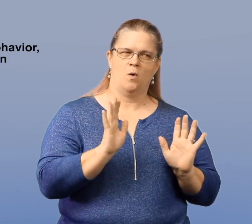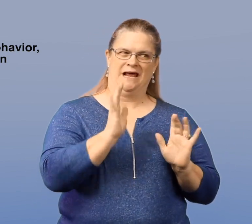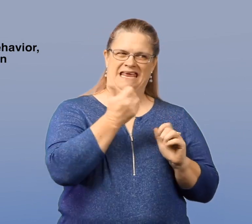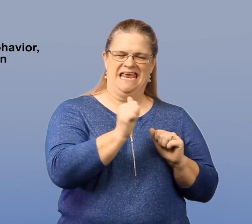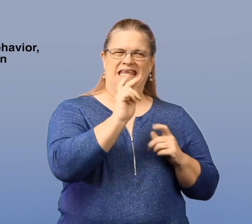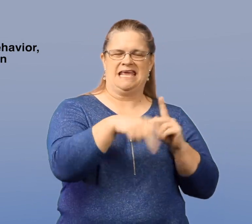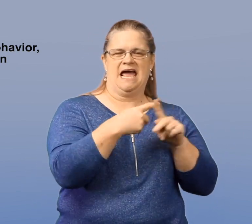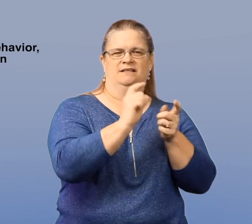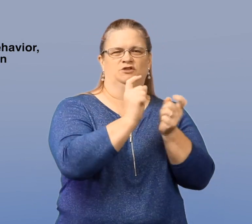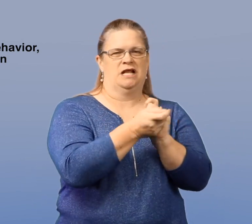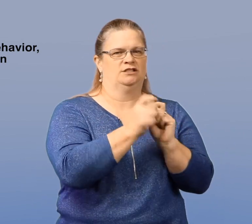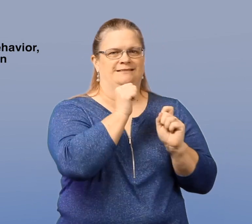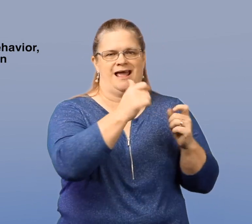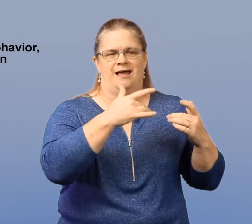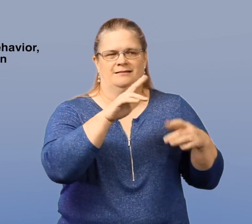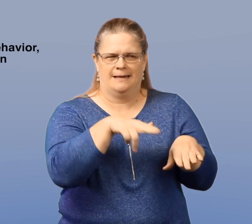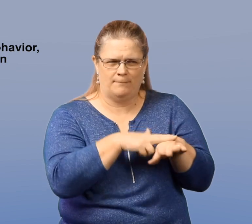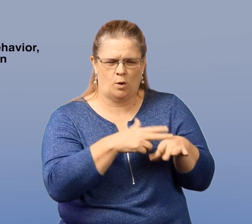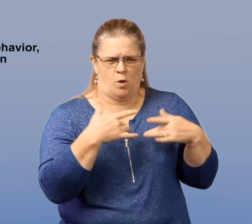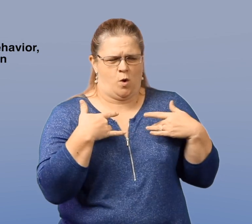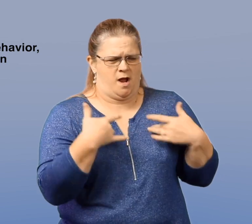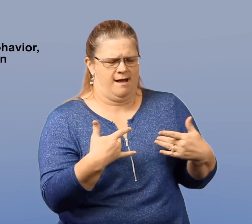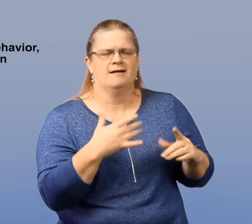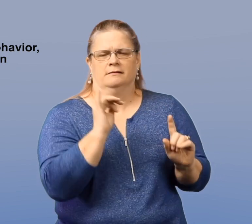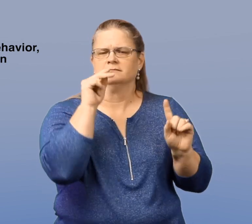That clear change can be a warning sign.